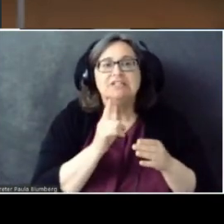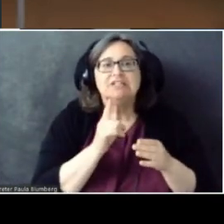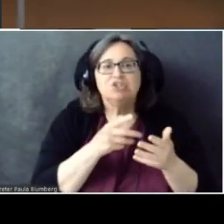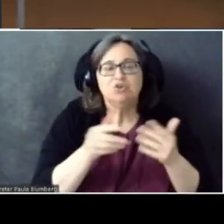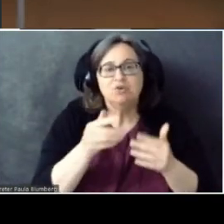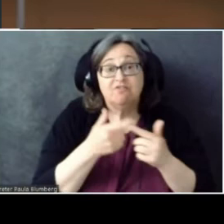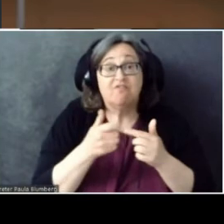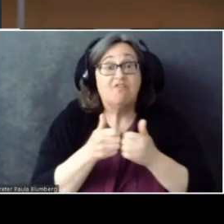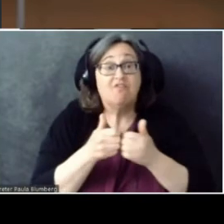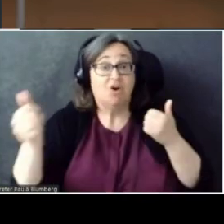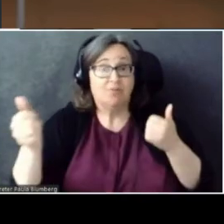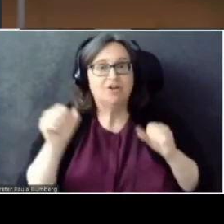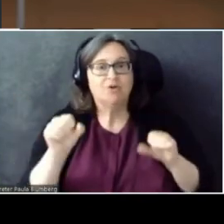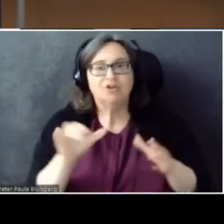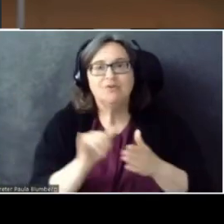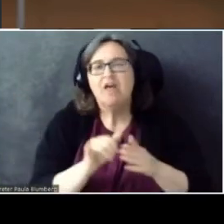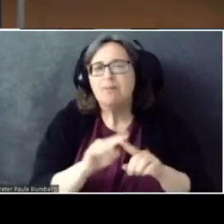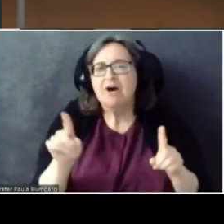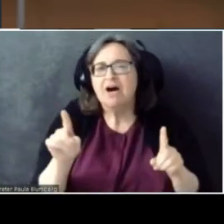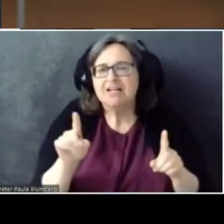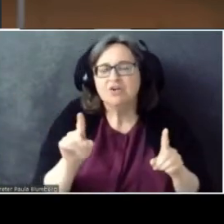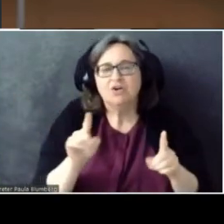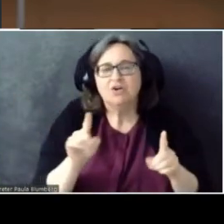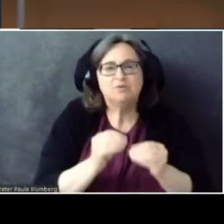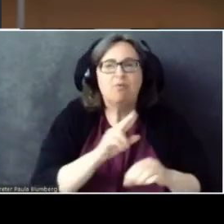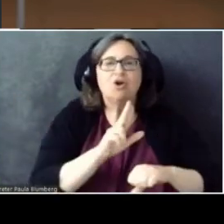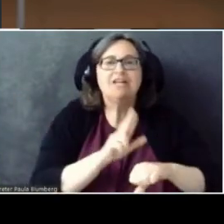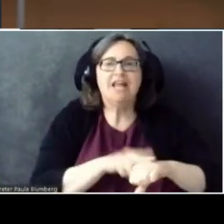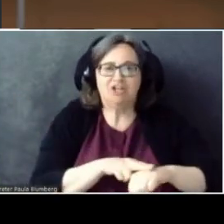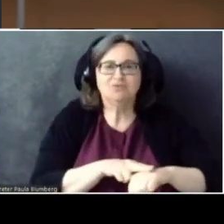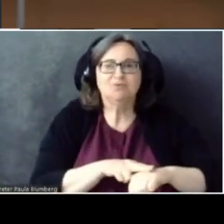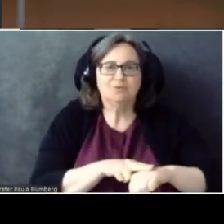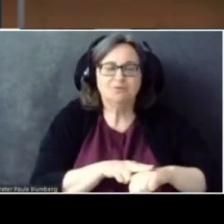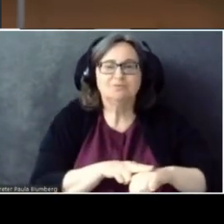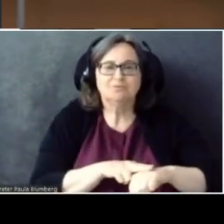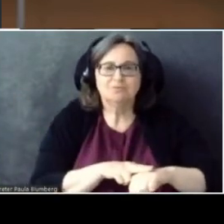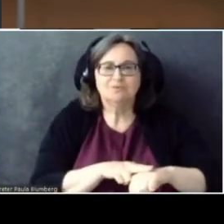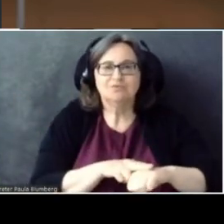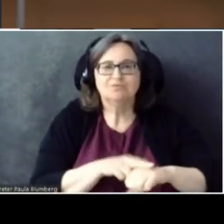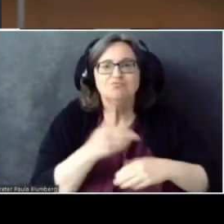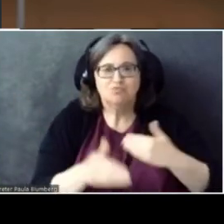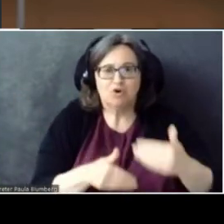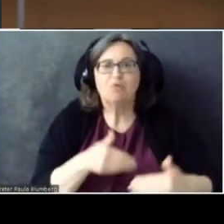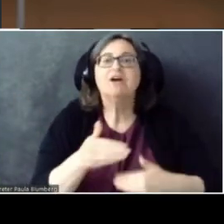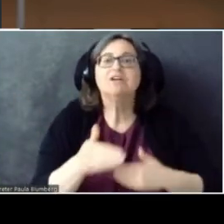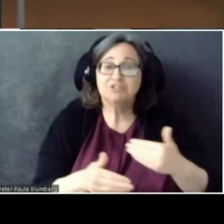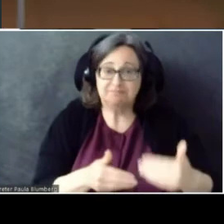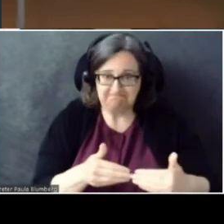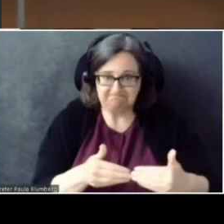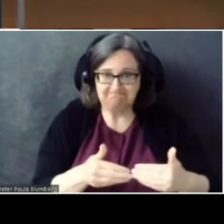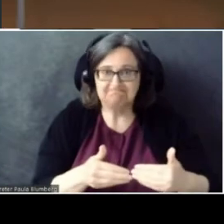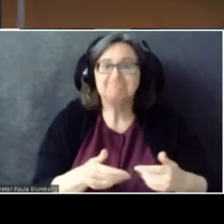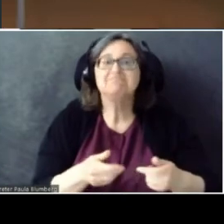But it was a much more natural progression.